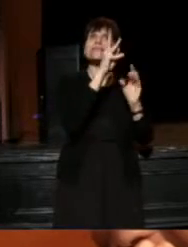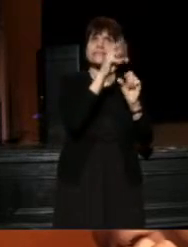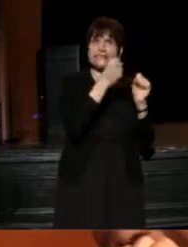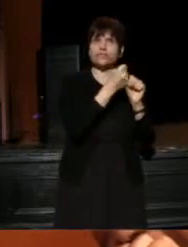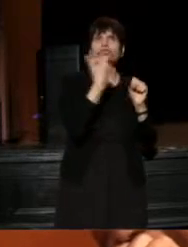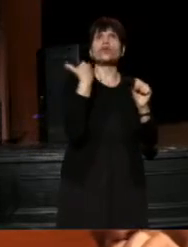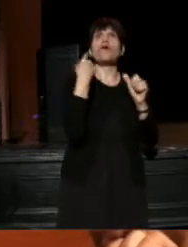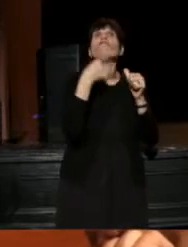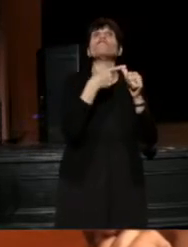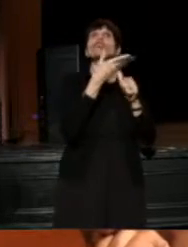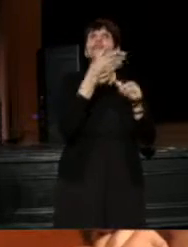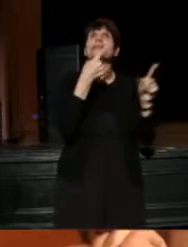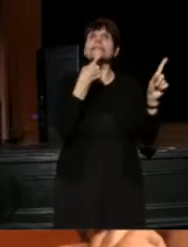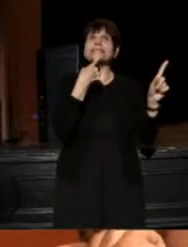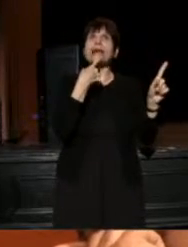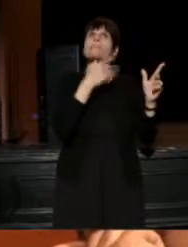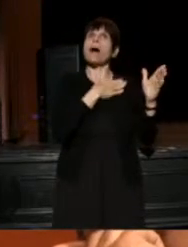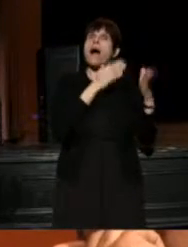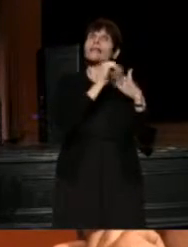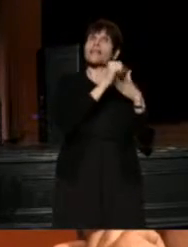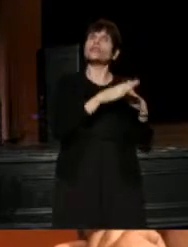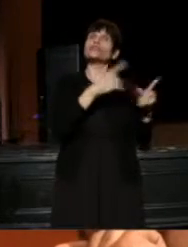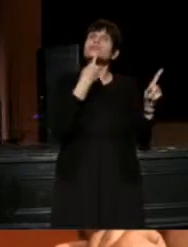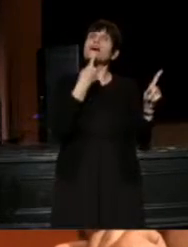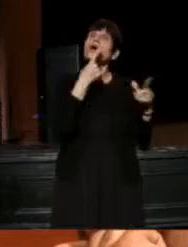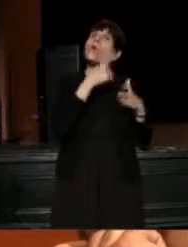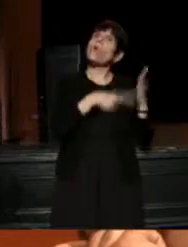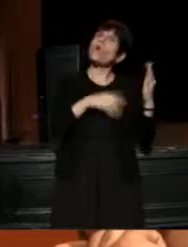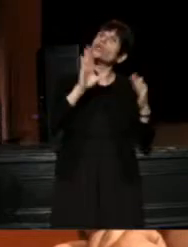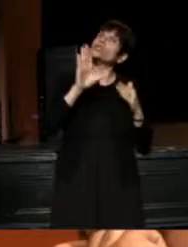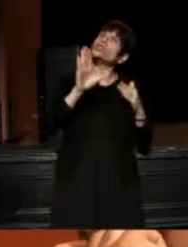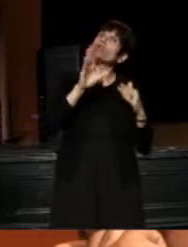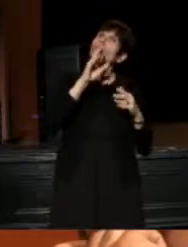one of the first things he said was: "What is your world view?